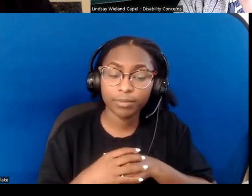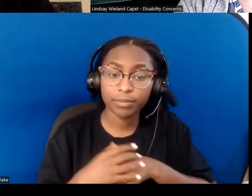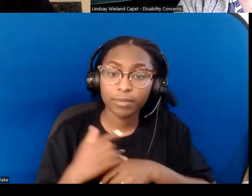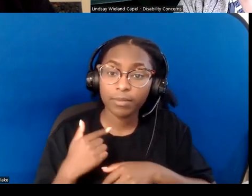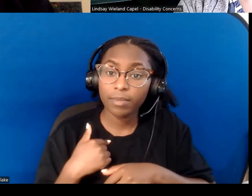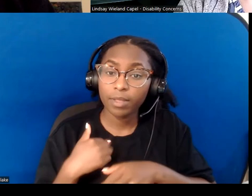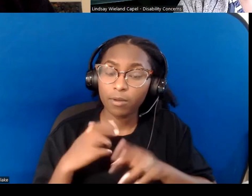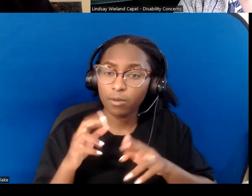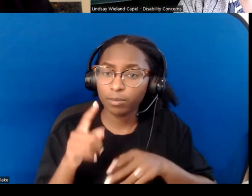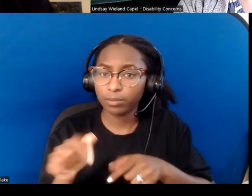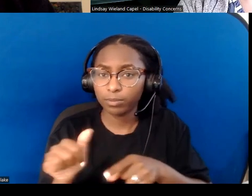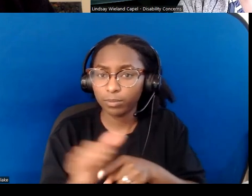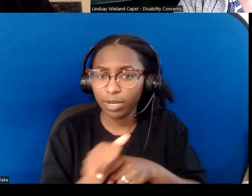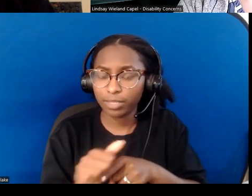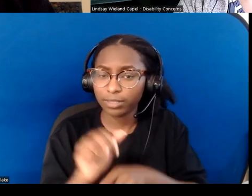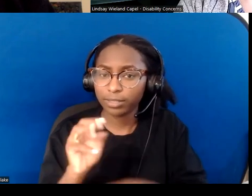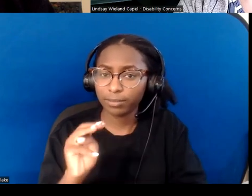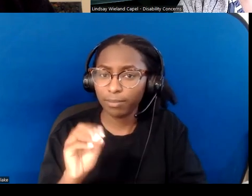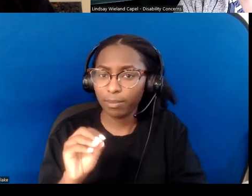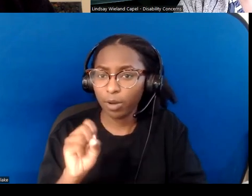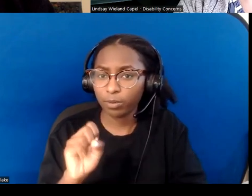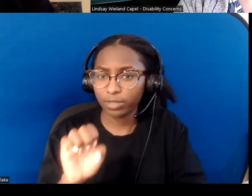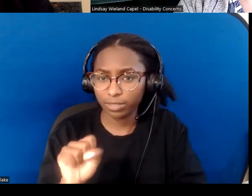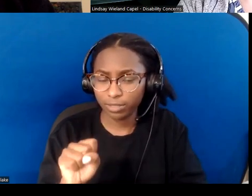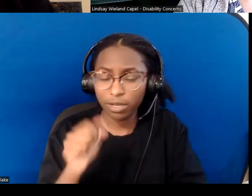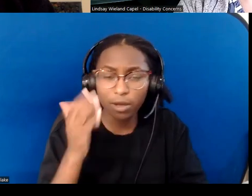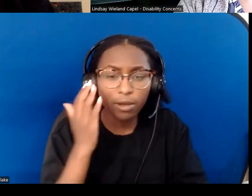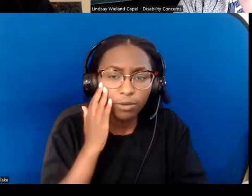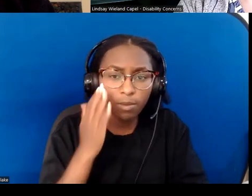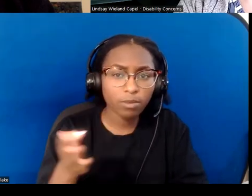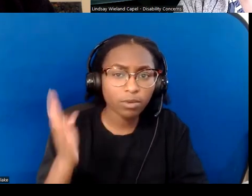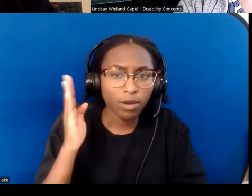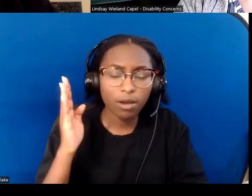"that God is with your mouth, regardless of whether it speaks,